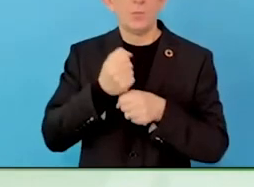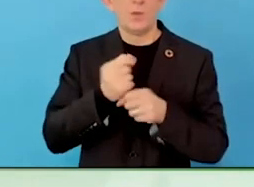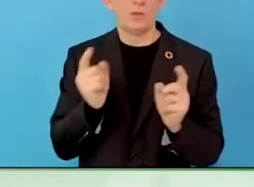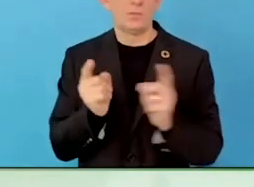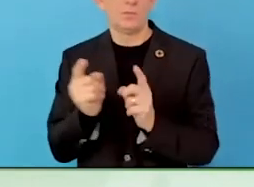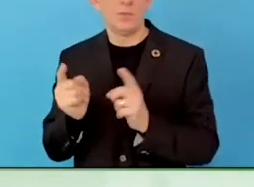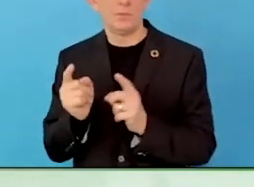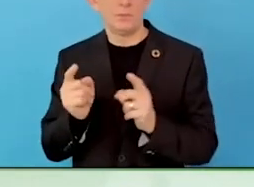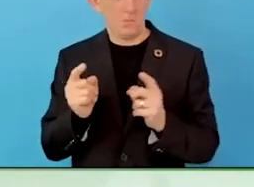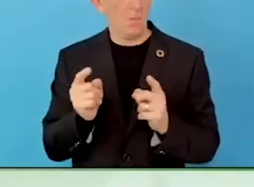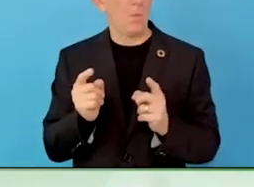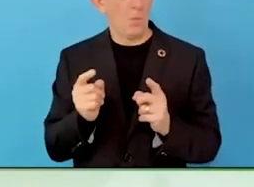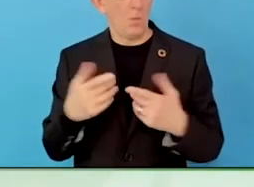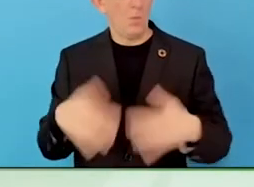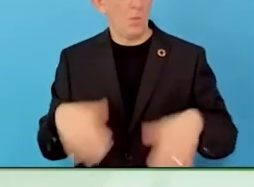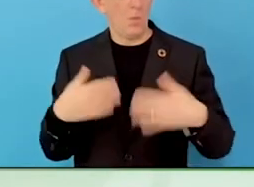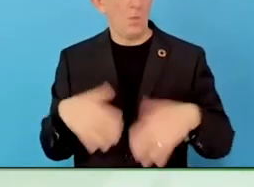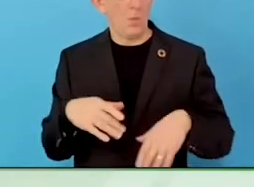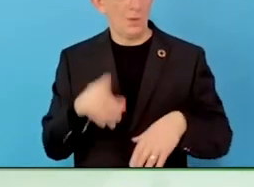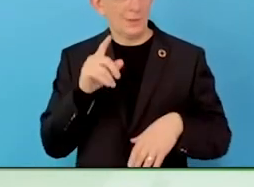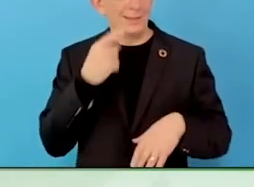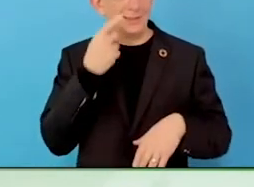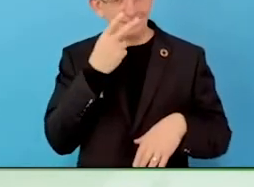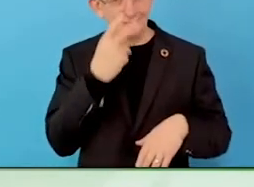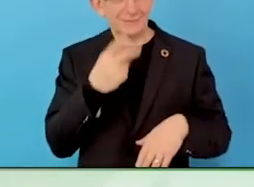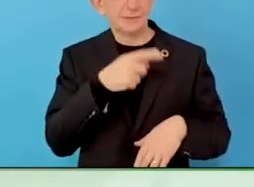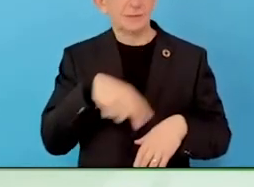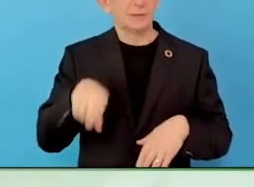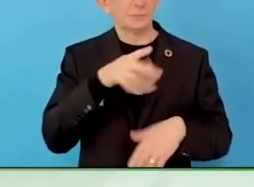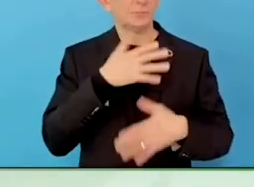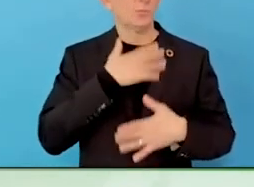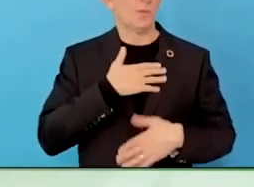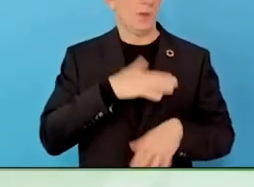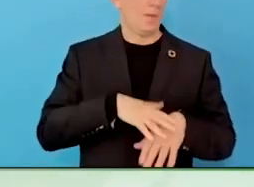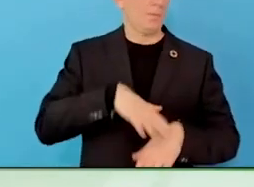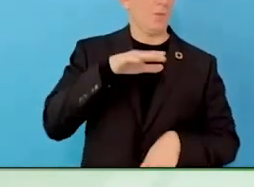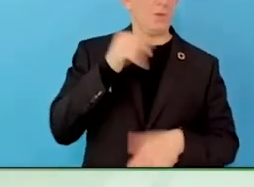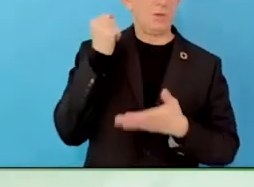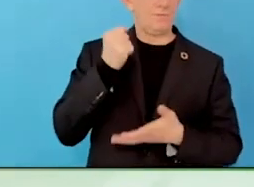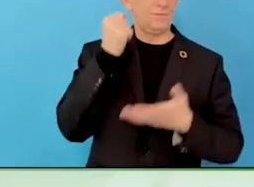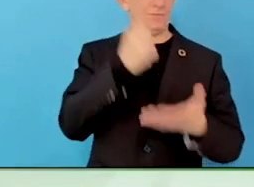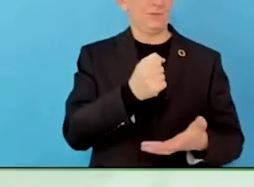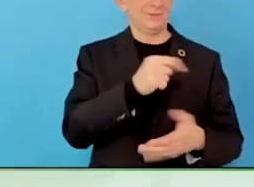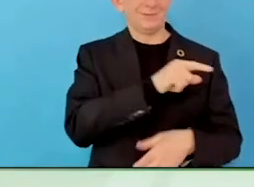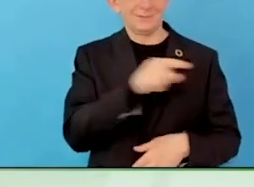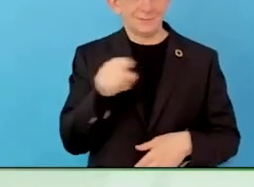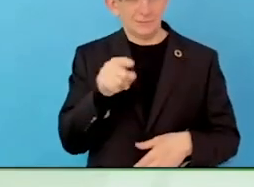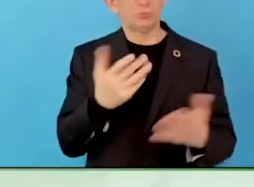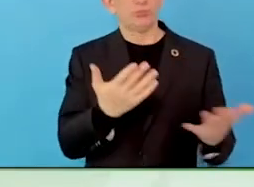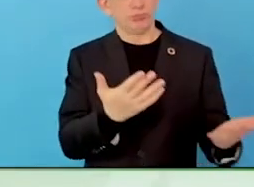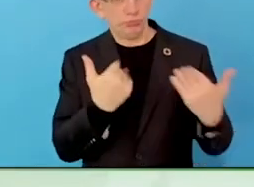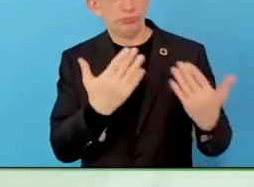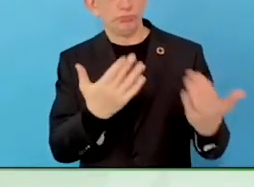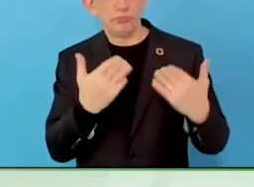the ground, when they get funded, to prove they are also meeting the needs of business as well as supporting the candidates, as well